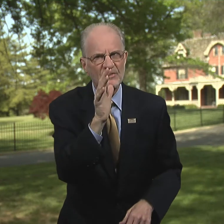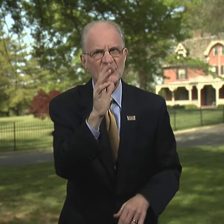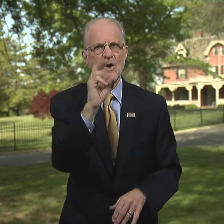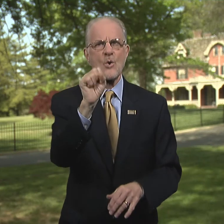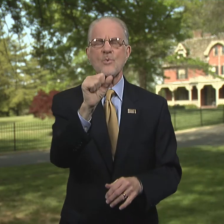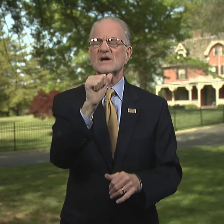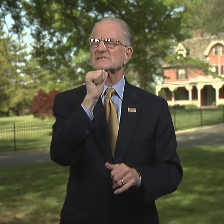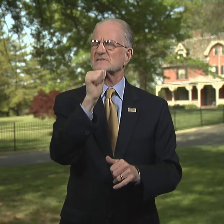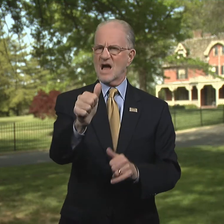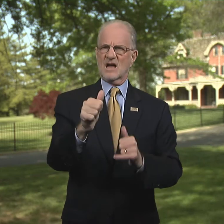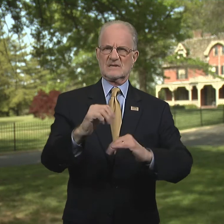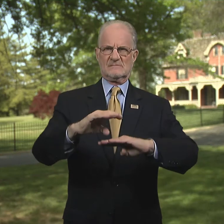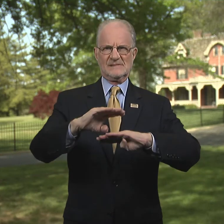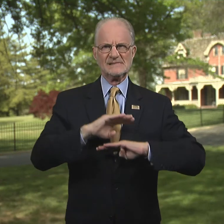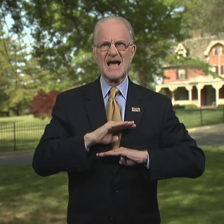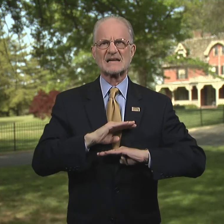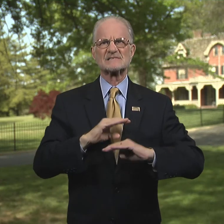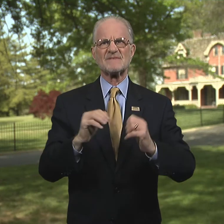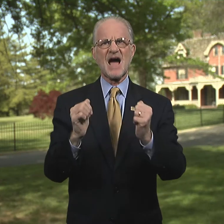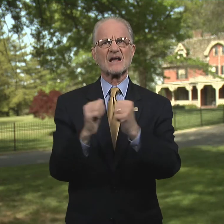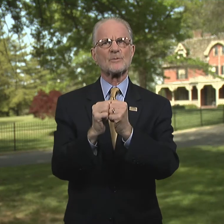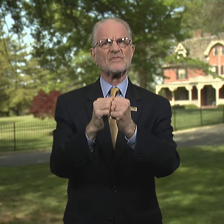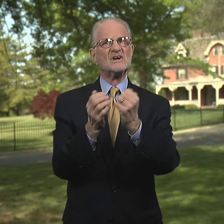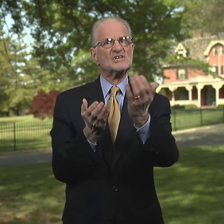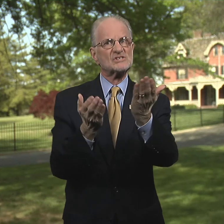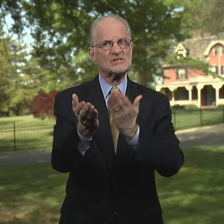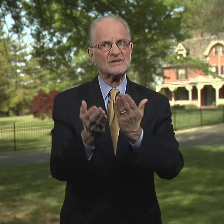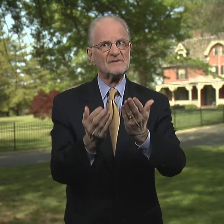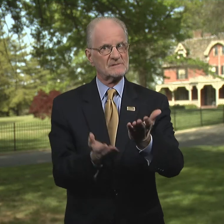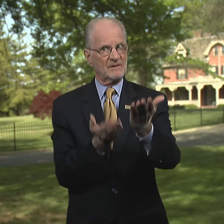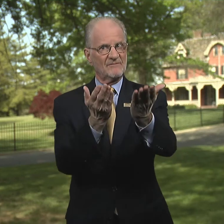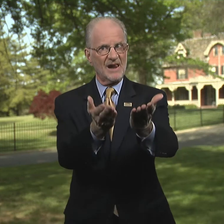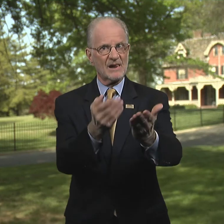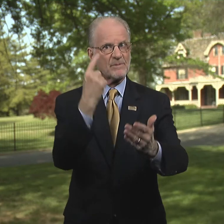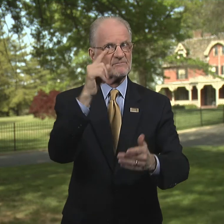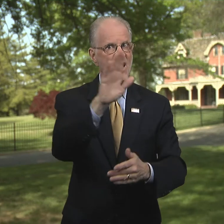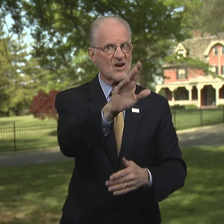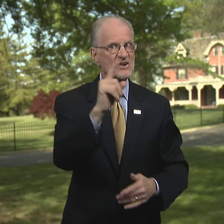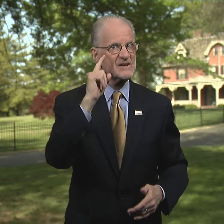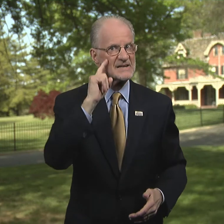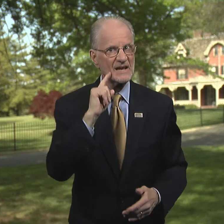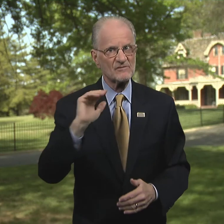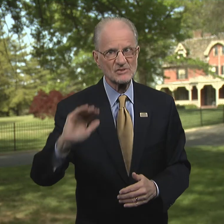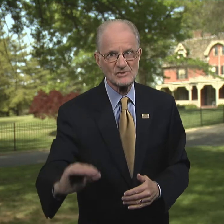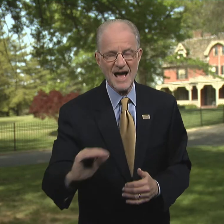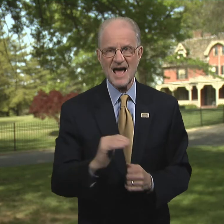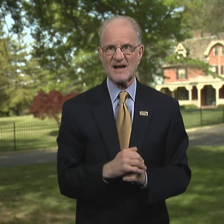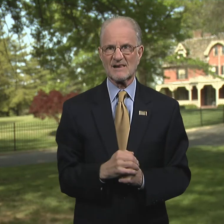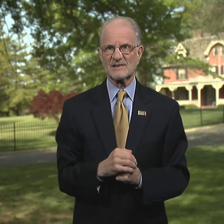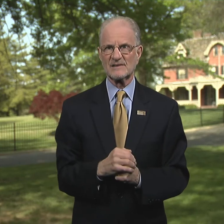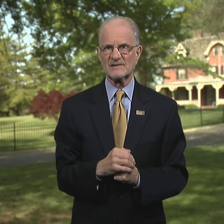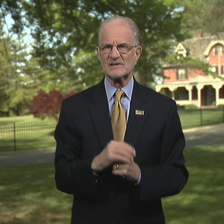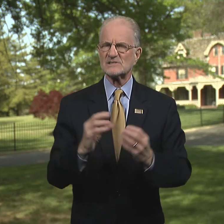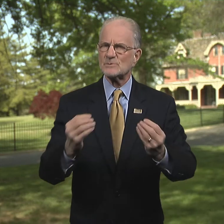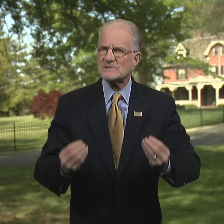a mother who was not satisfied with the services available for her deaf child.